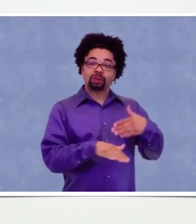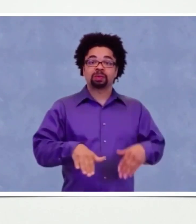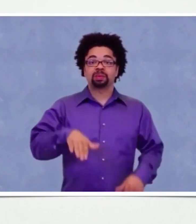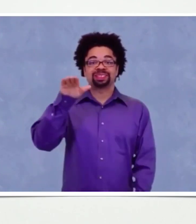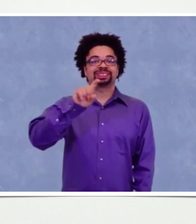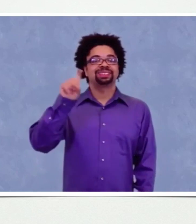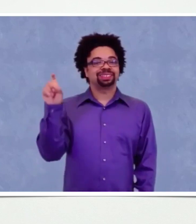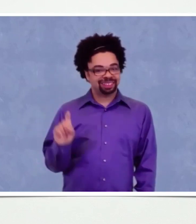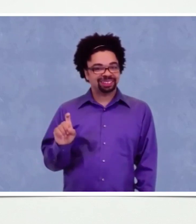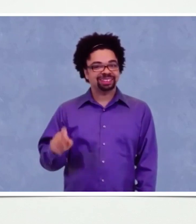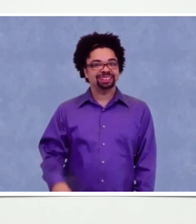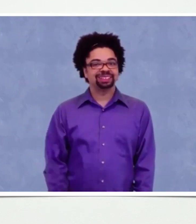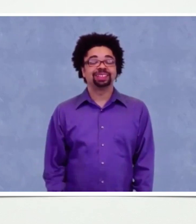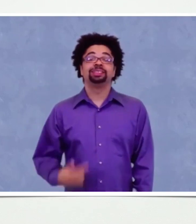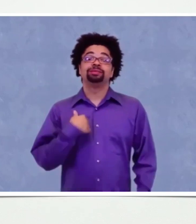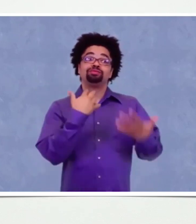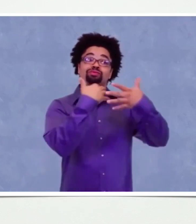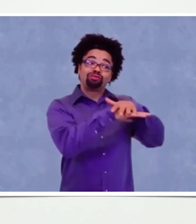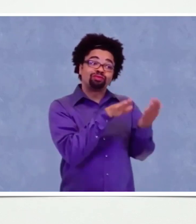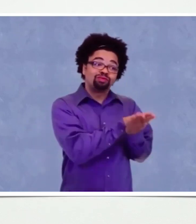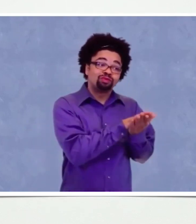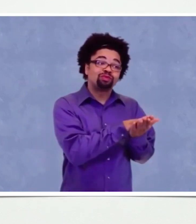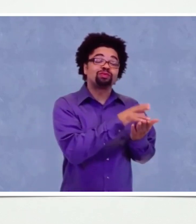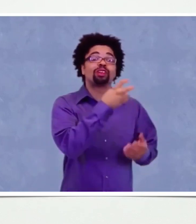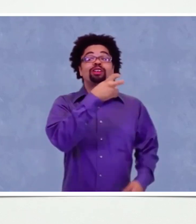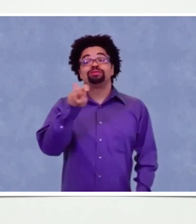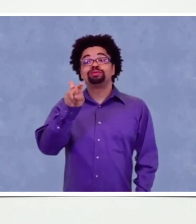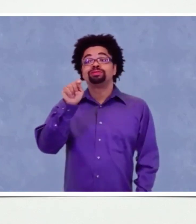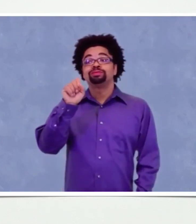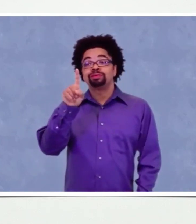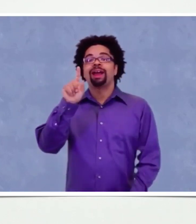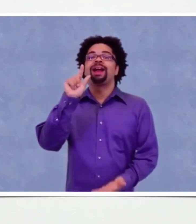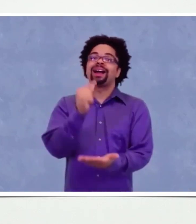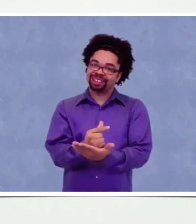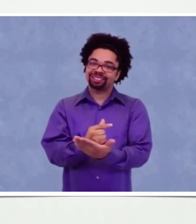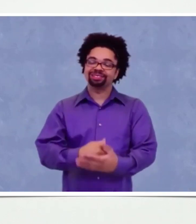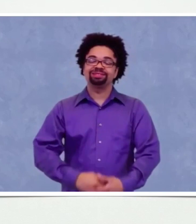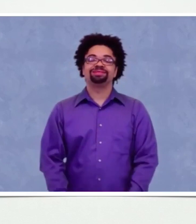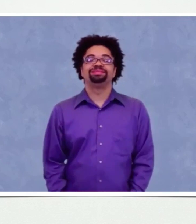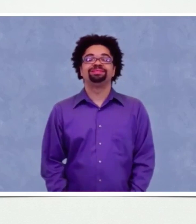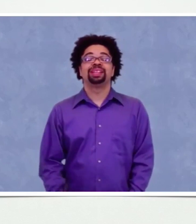I'm Roy Jones. I was born and raised in Texas. I went to a mainstream school and then graduated